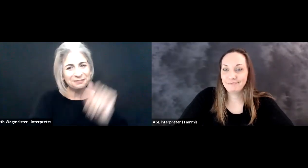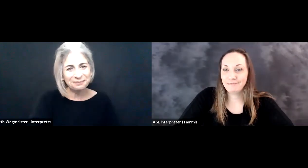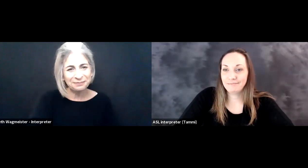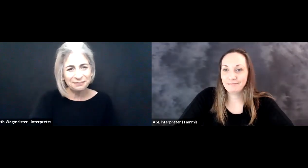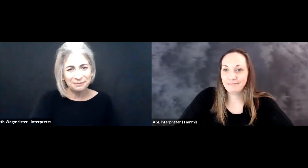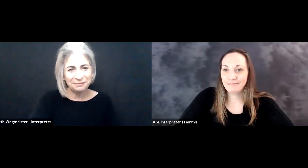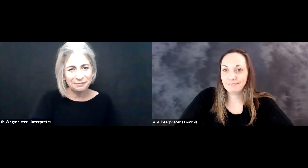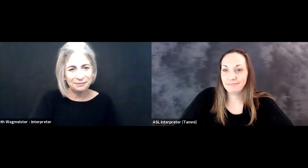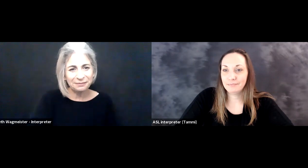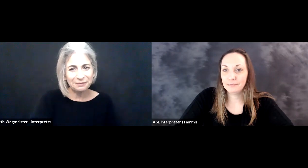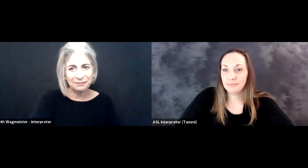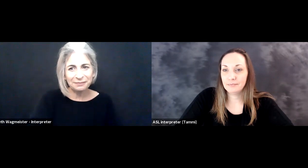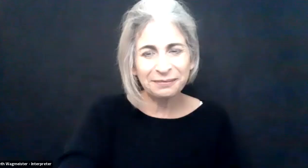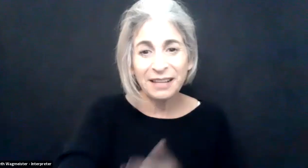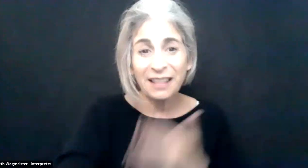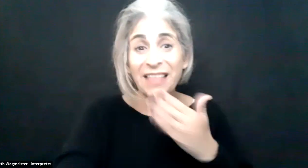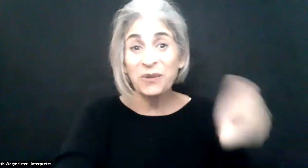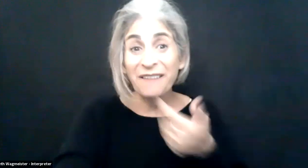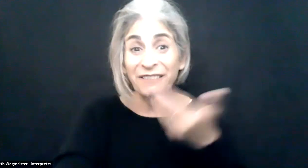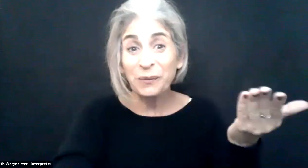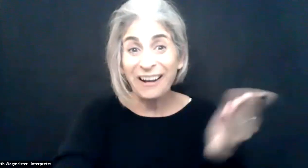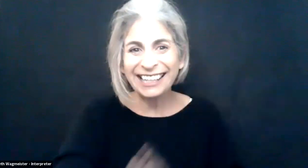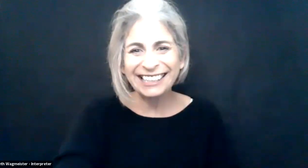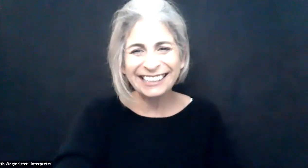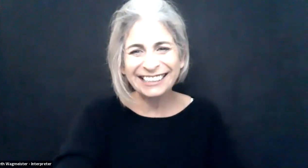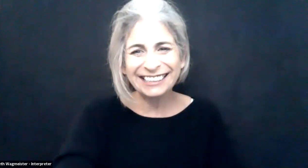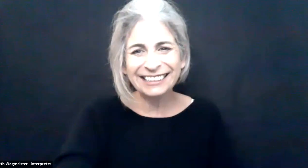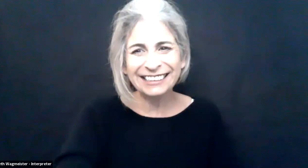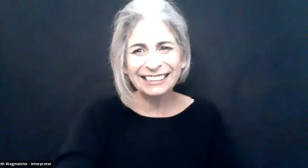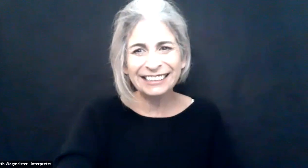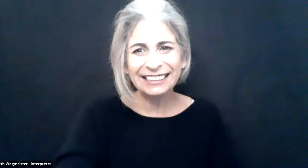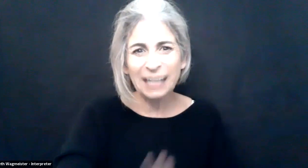Thank you.